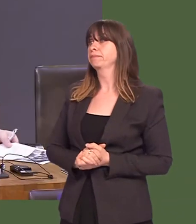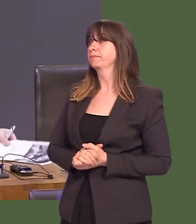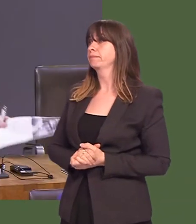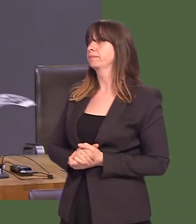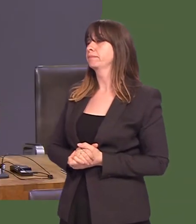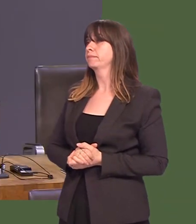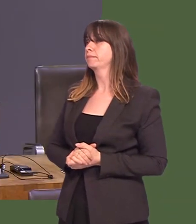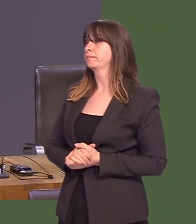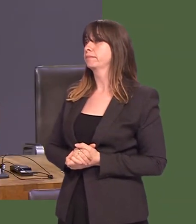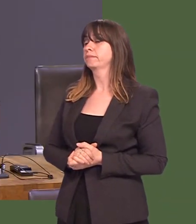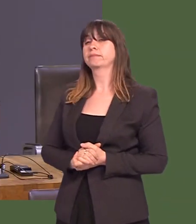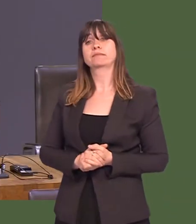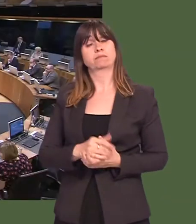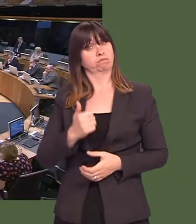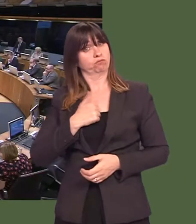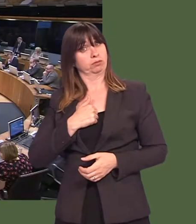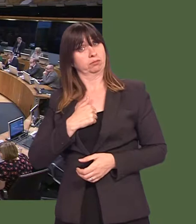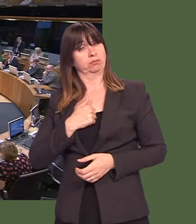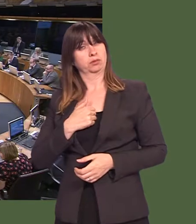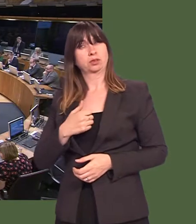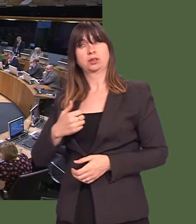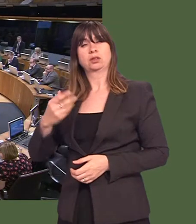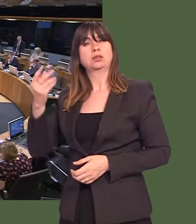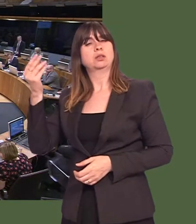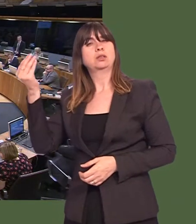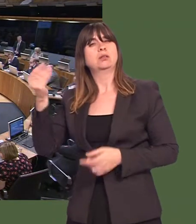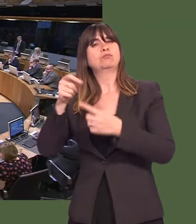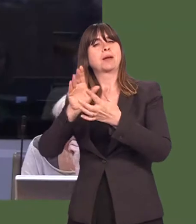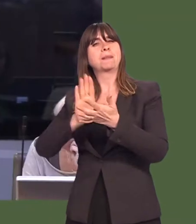Steffan Lewis: Will the First Minister agree with me that the kind of language being used